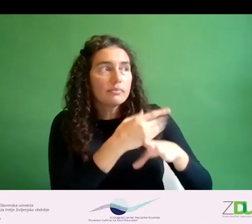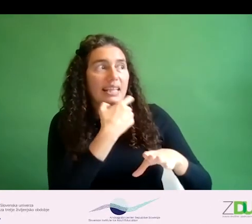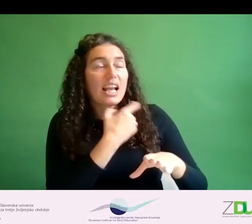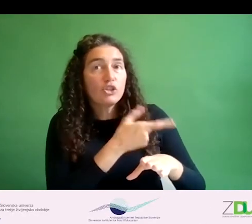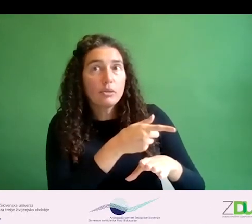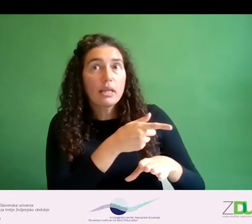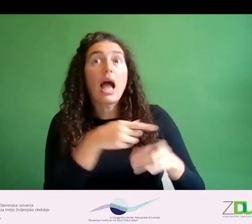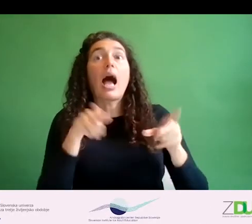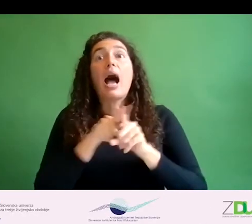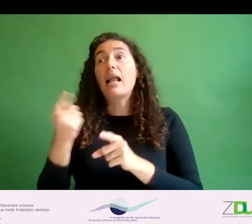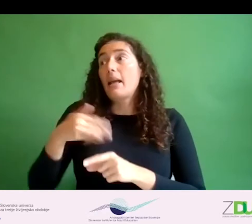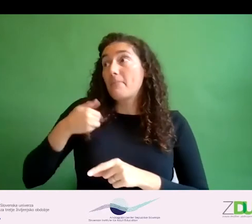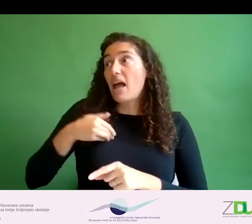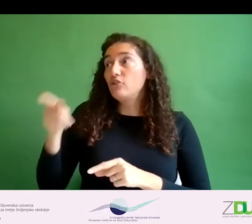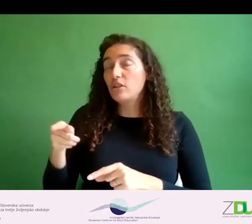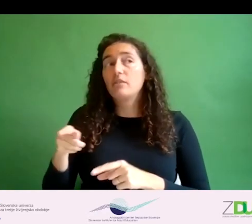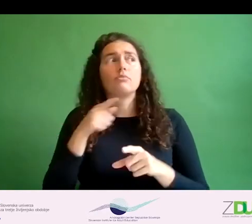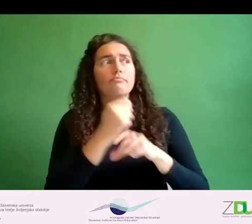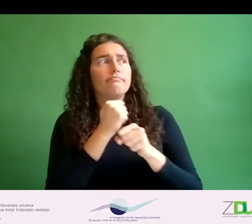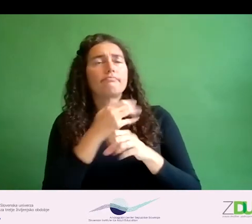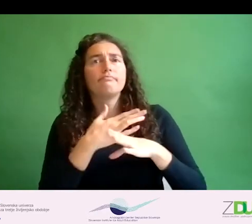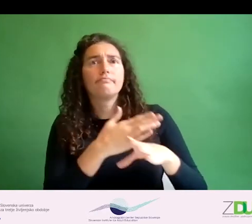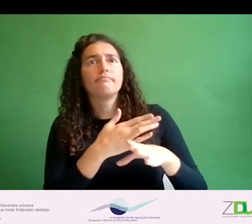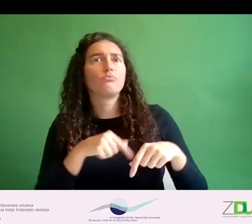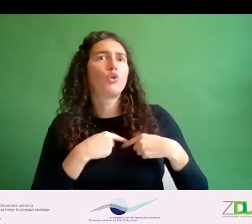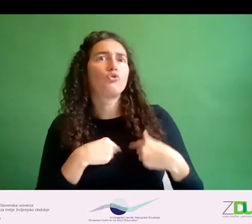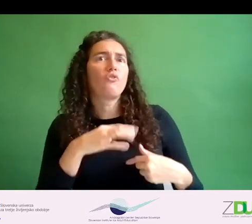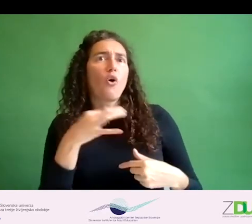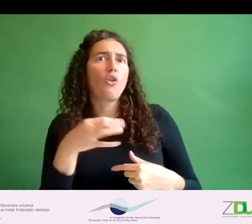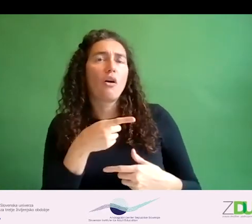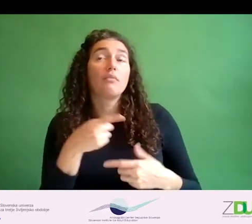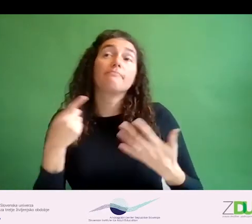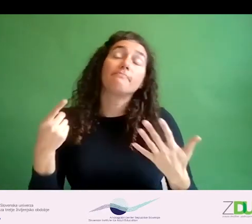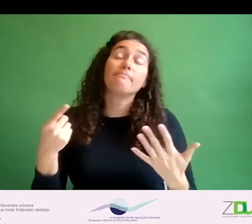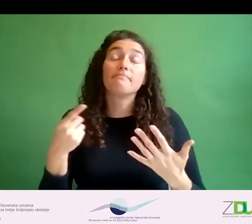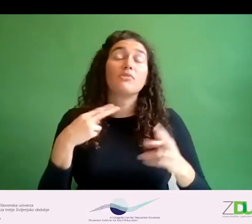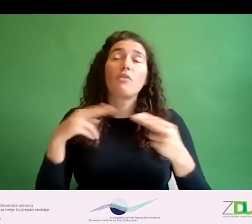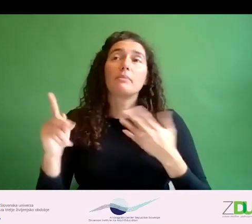generation and are volunteers. If we look deep inside, I think each of us can sense